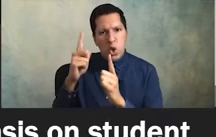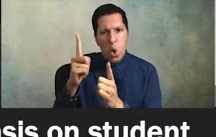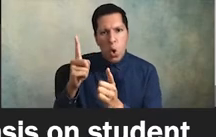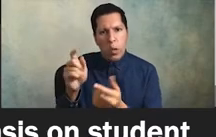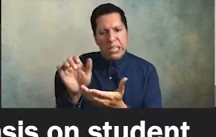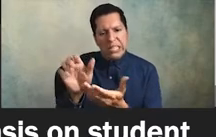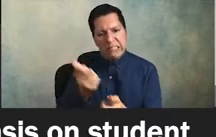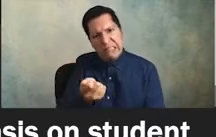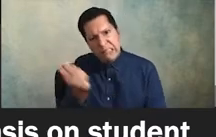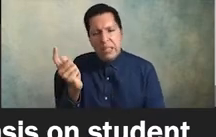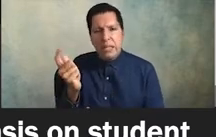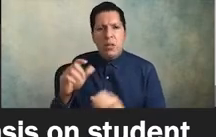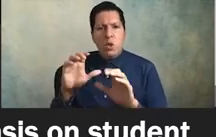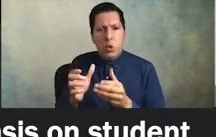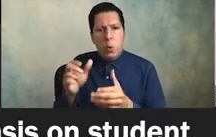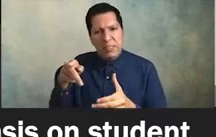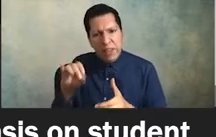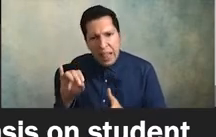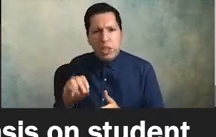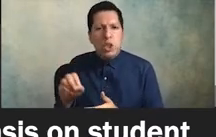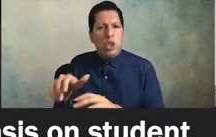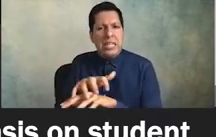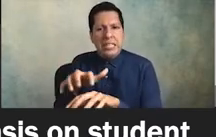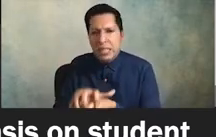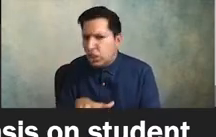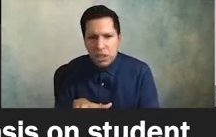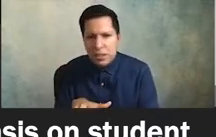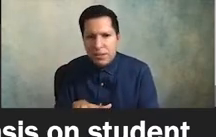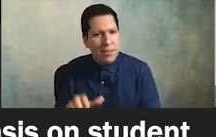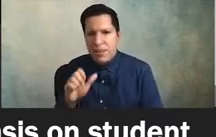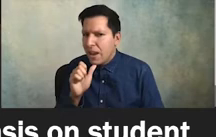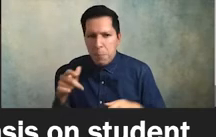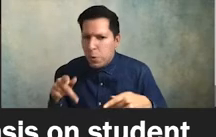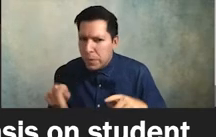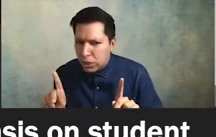pacific islander and indigenous people it doesn't give me license to do that but yet there is this